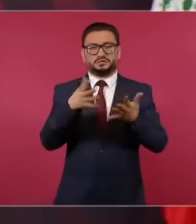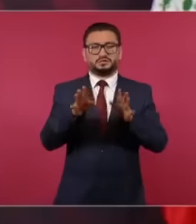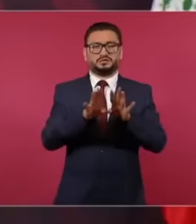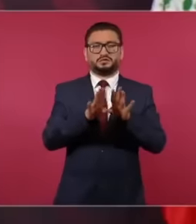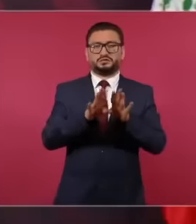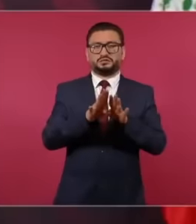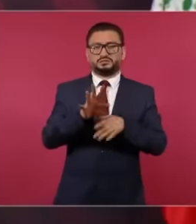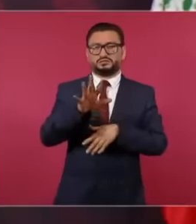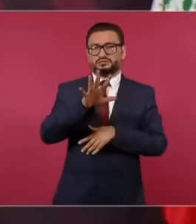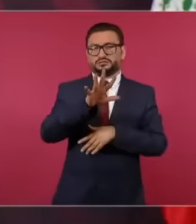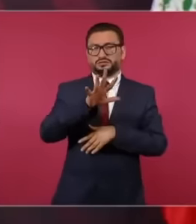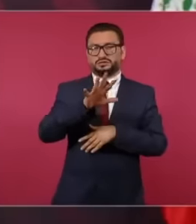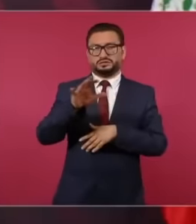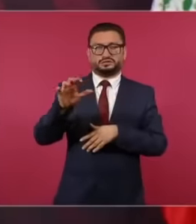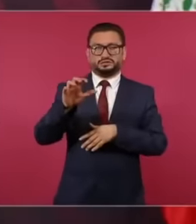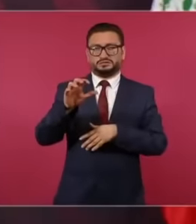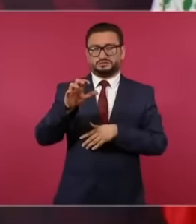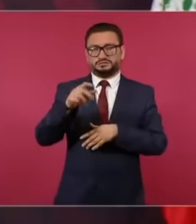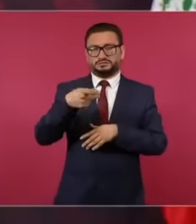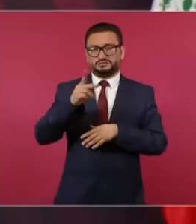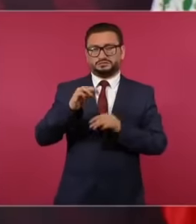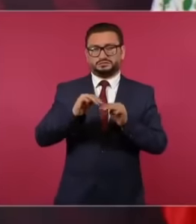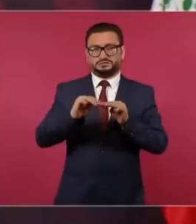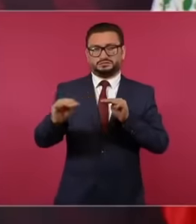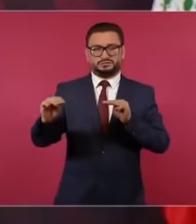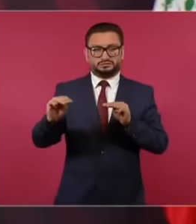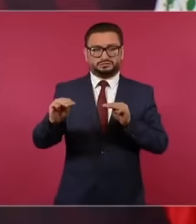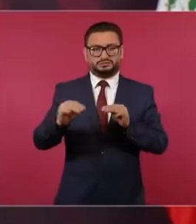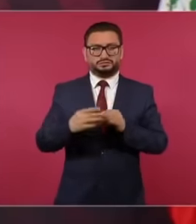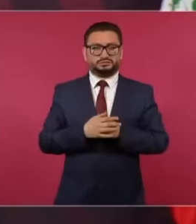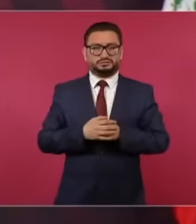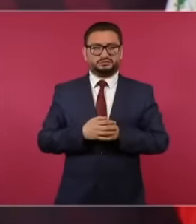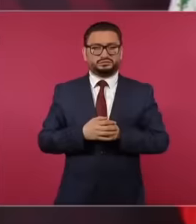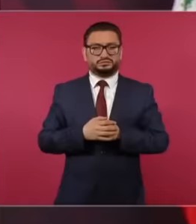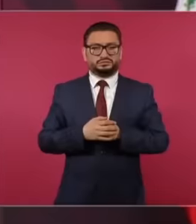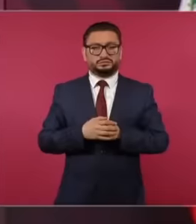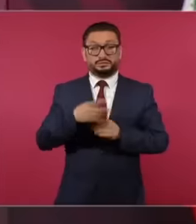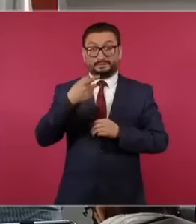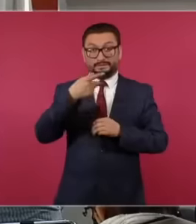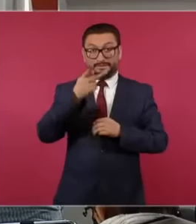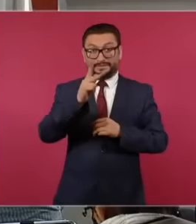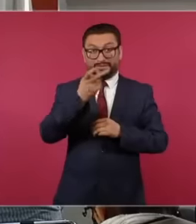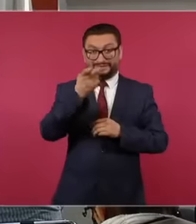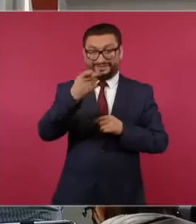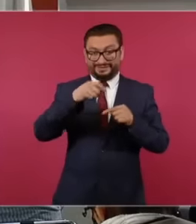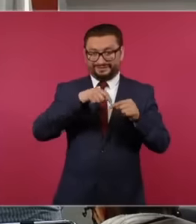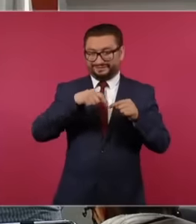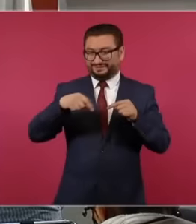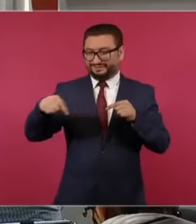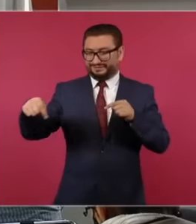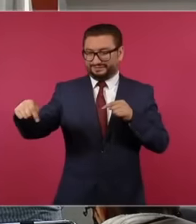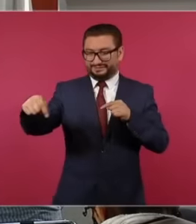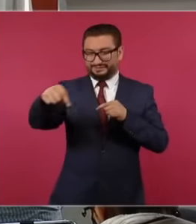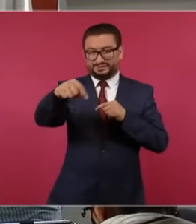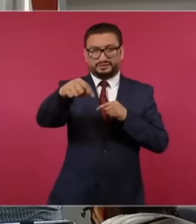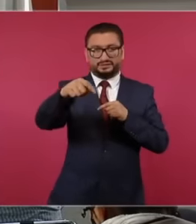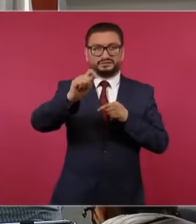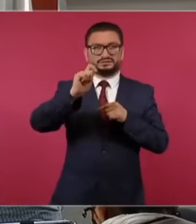km but that would mean giving them